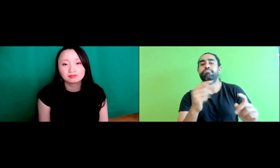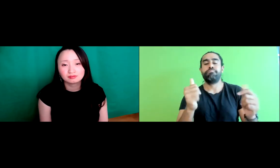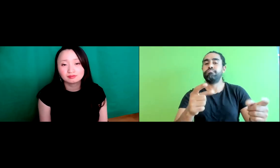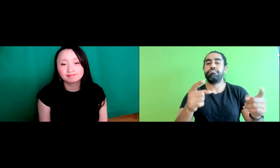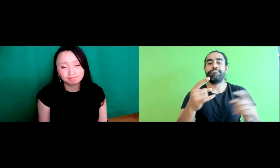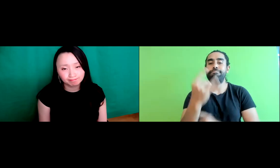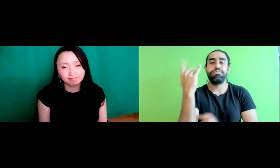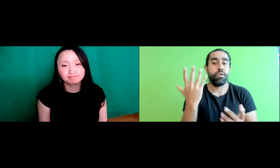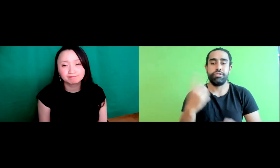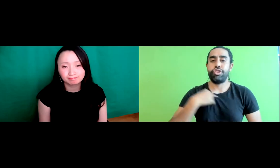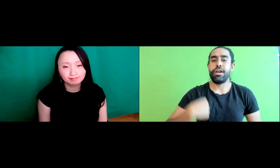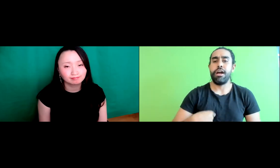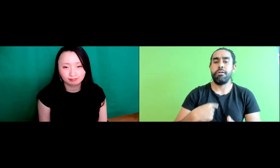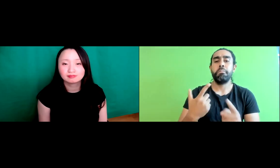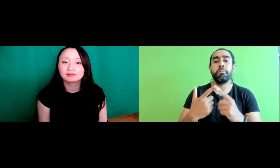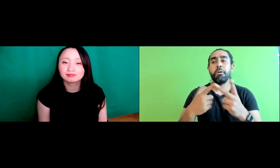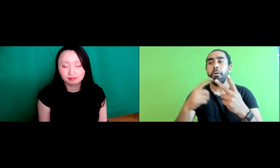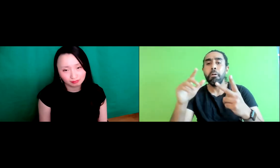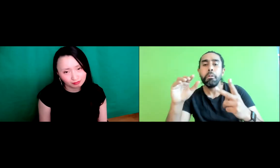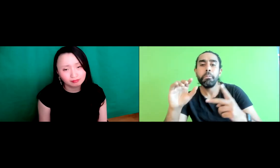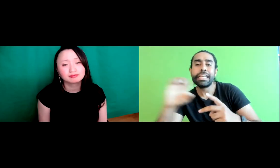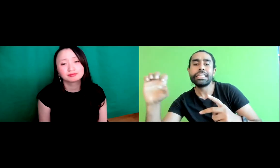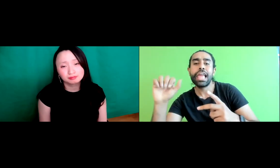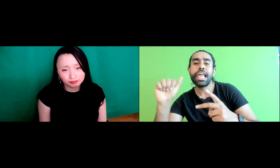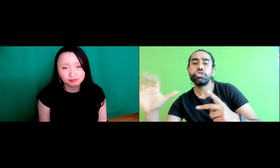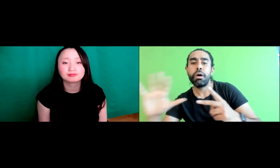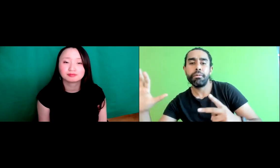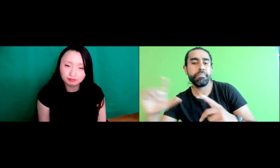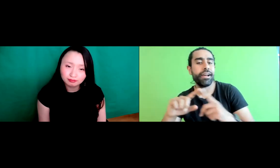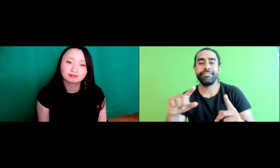American, you know, typically they view. You know, they think of Chinese people or